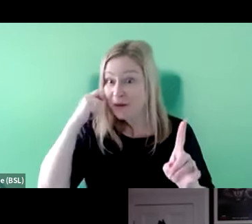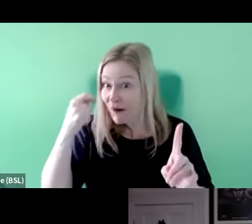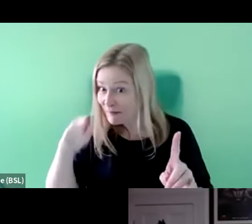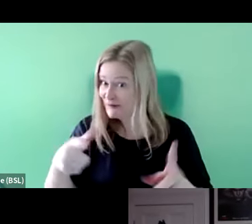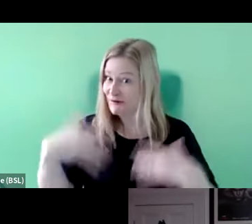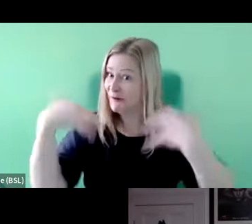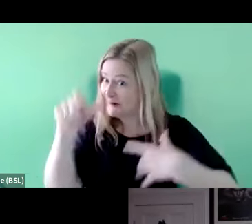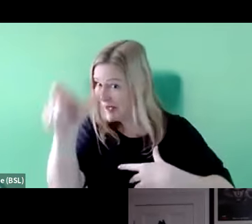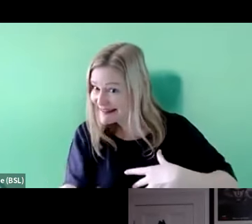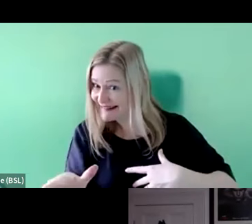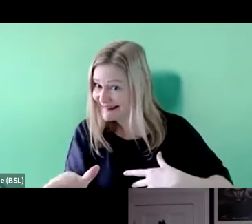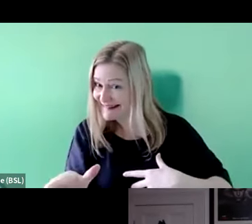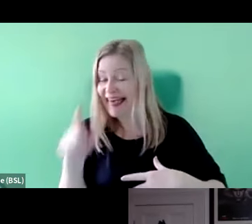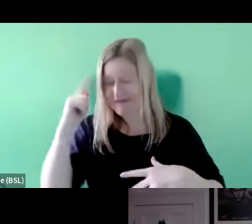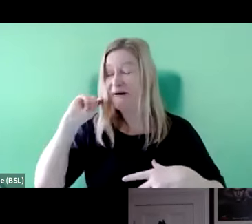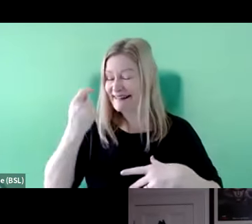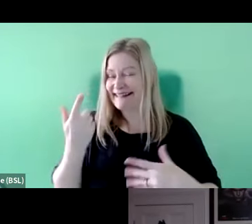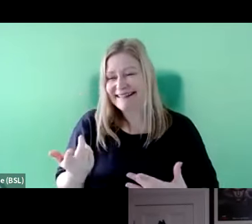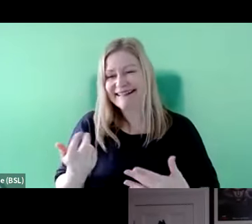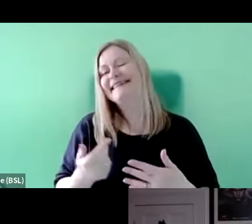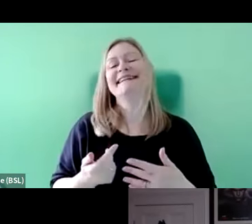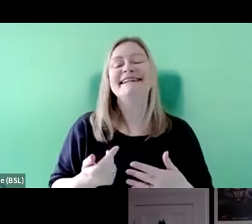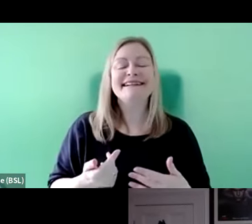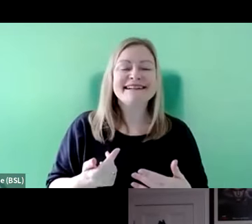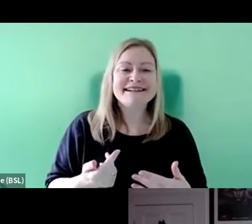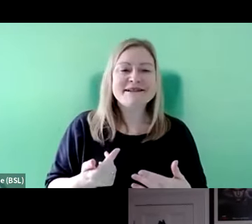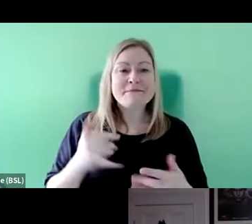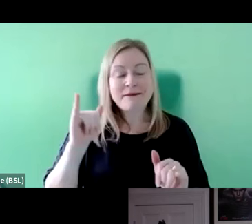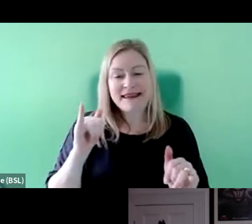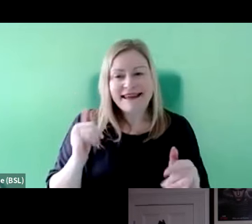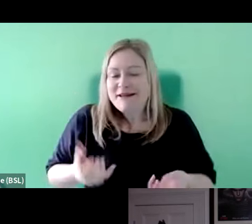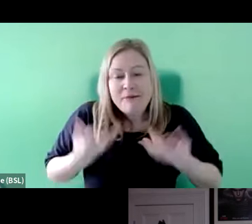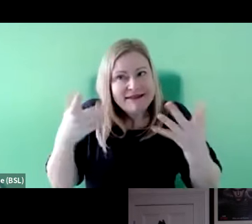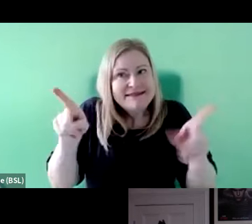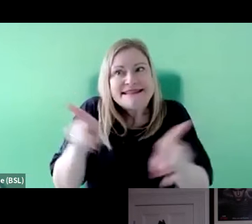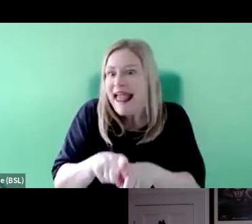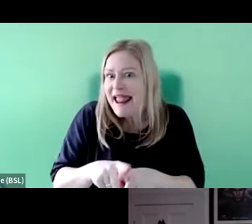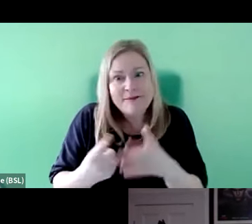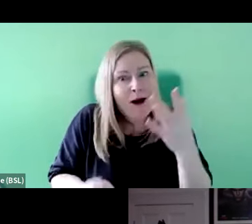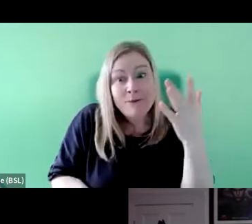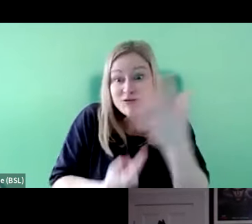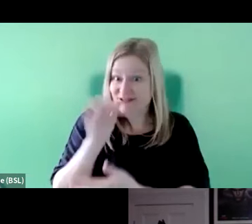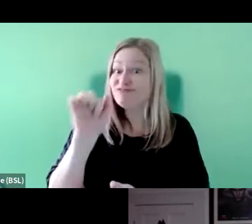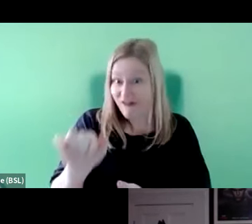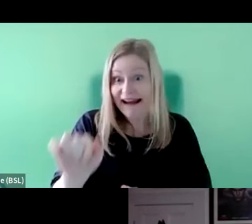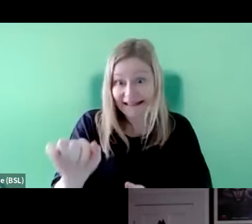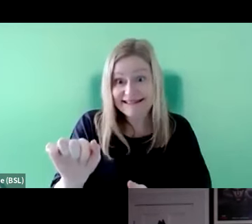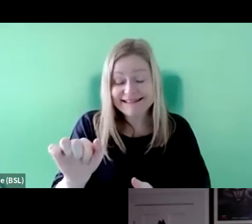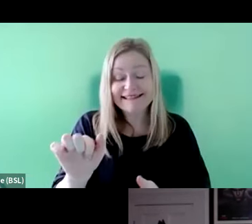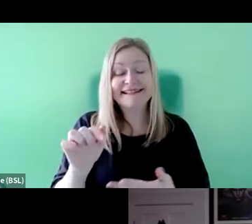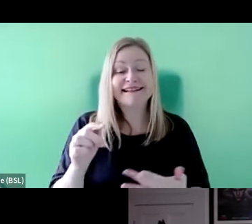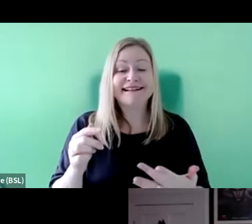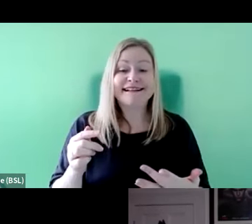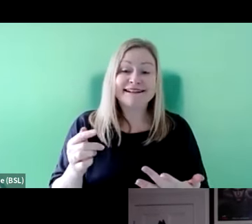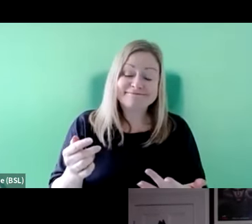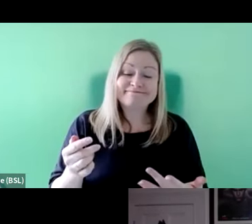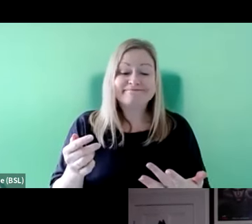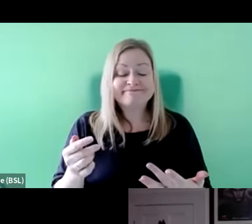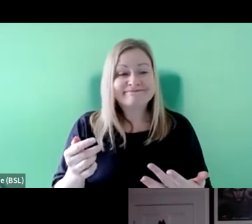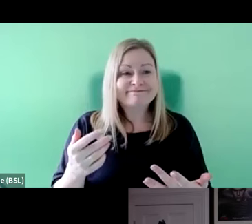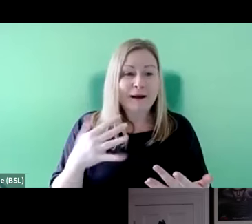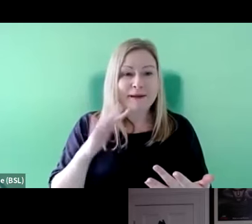but you may not have been given the same opportunities. You're right. And it took until Then Barbara